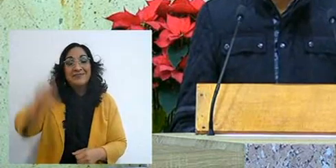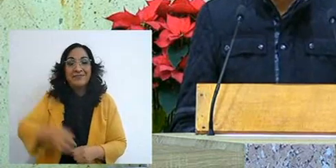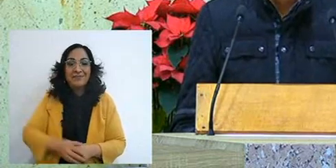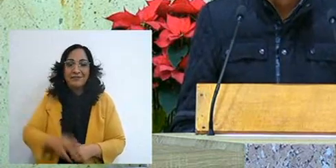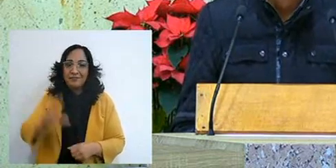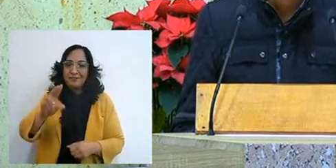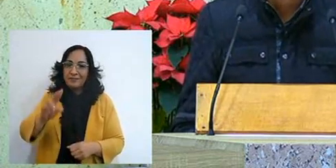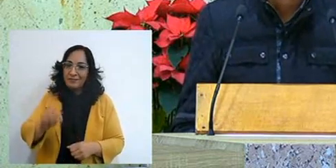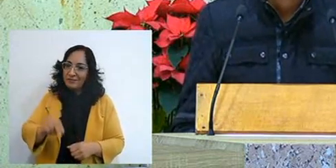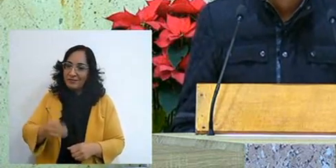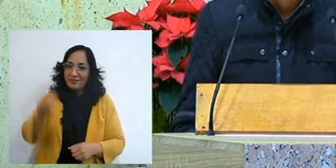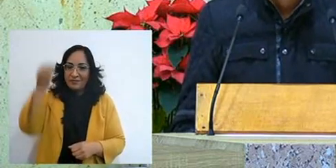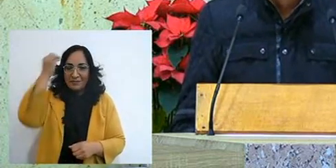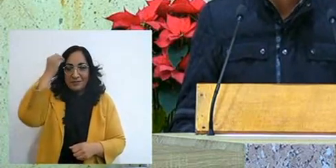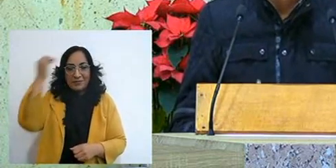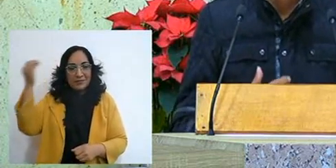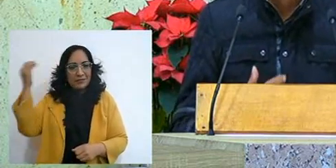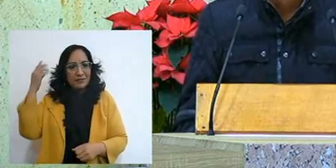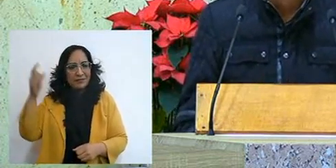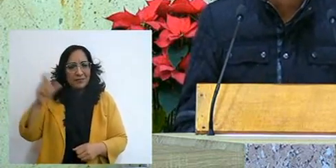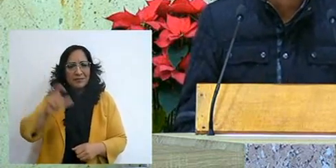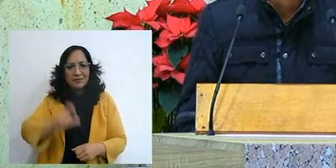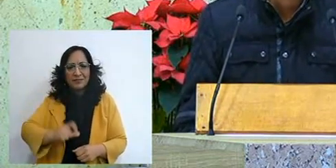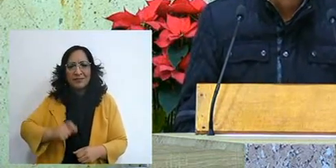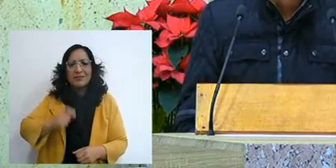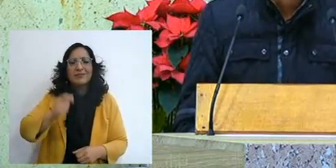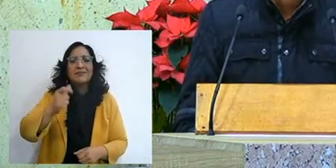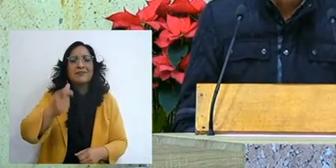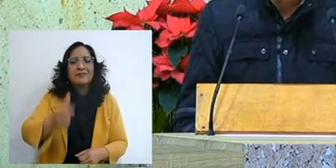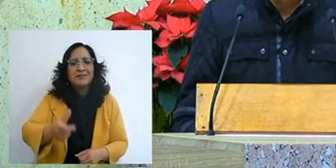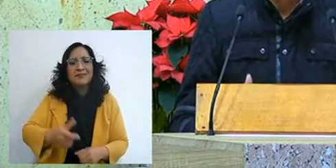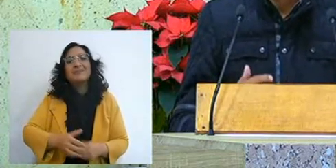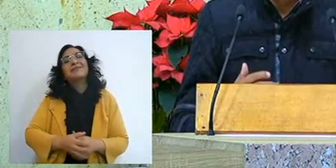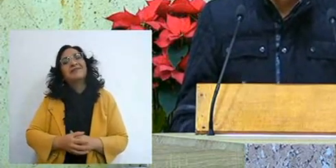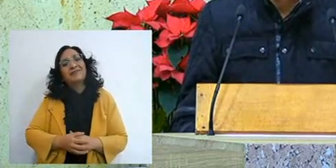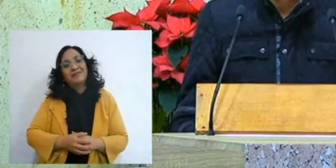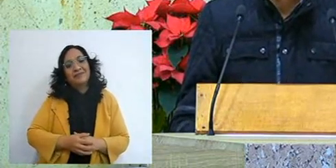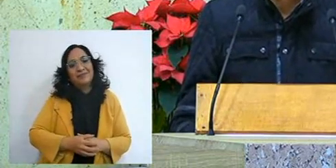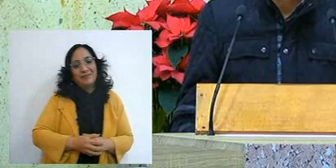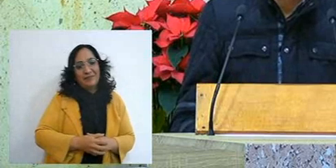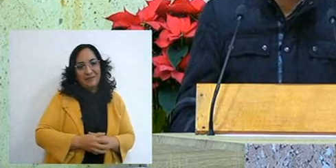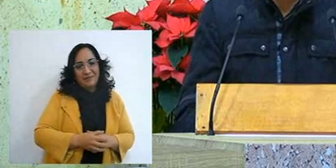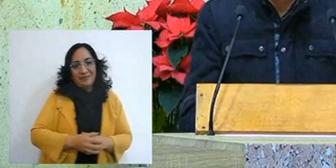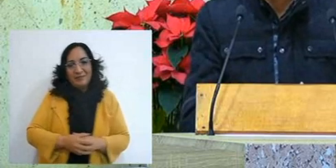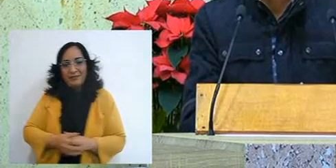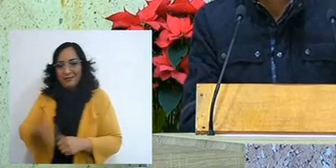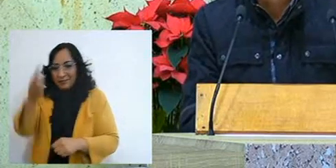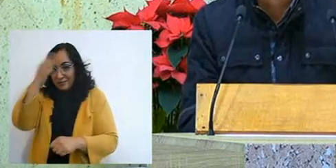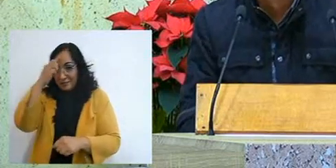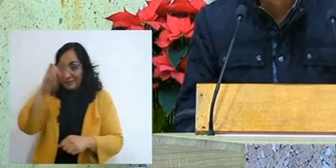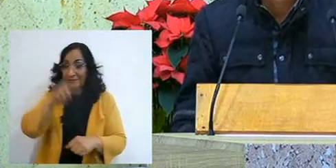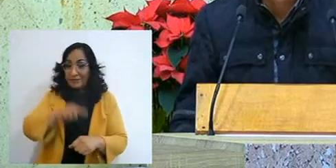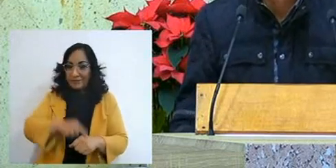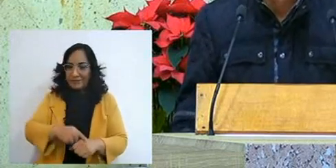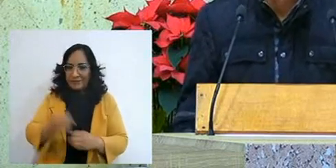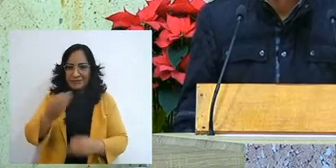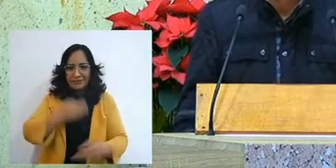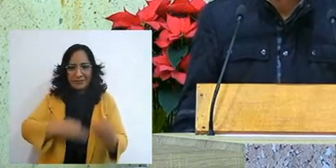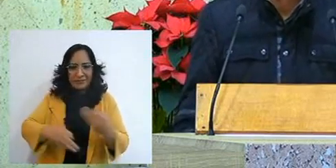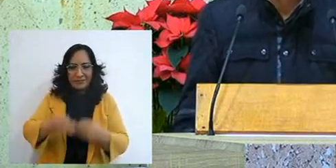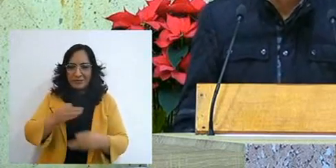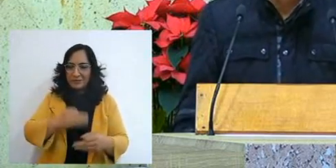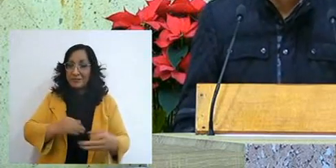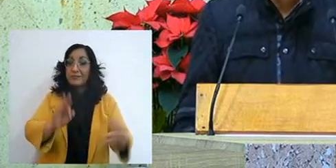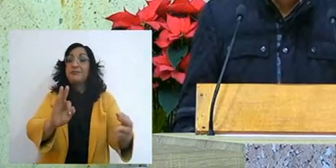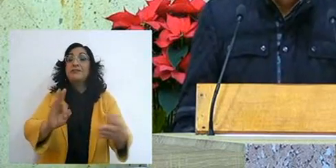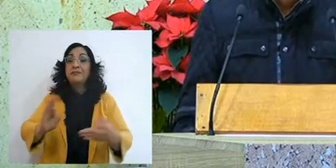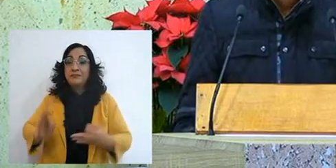let us not forget to whom we owe ourselves and believe in all his promises,